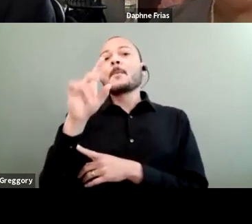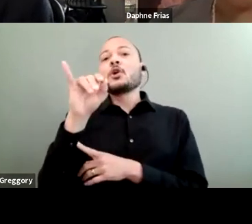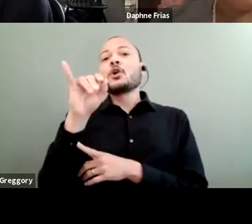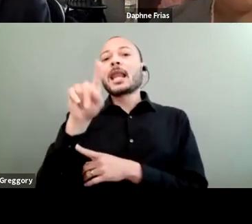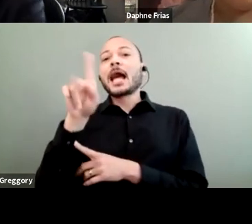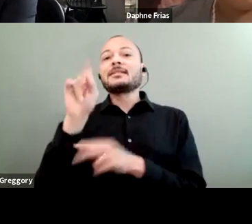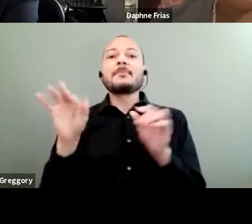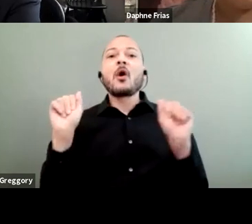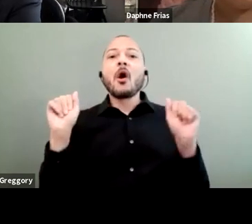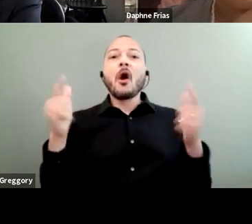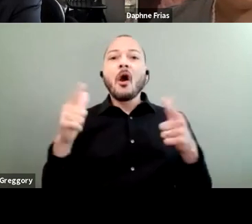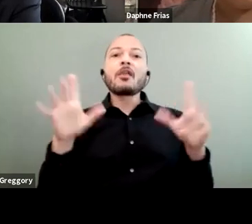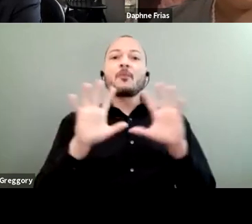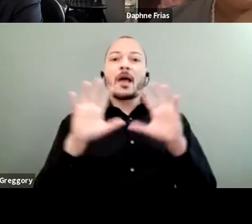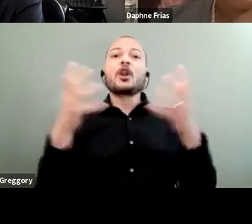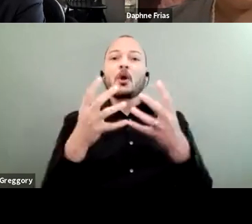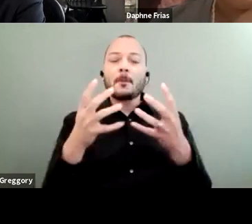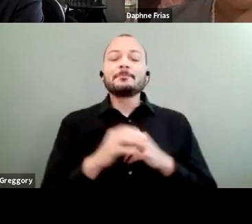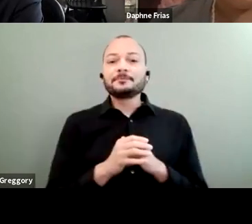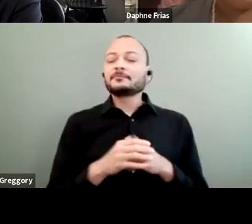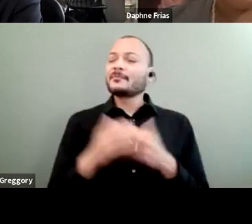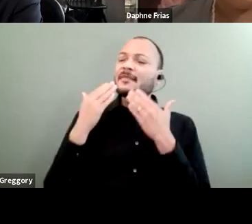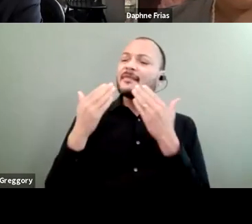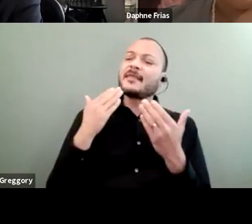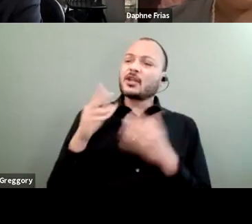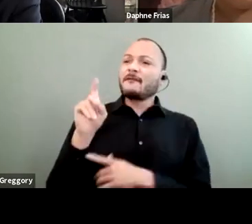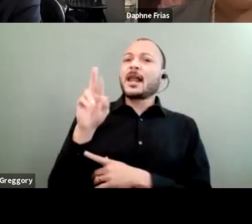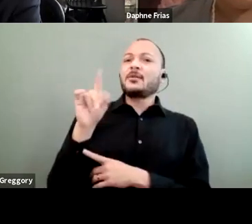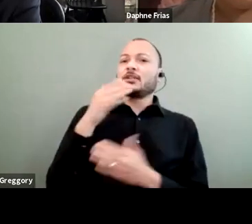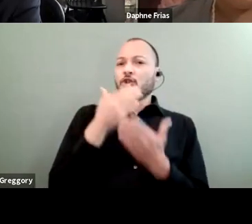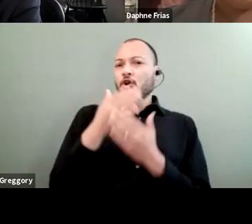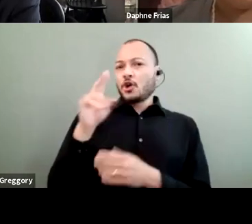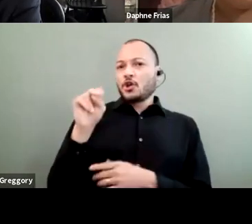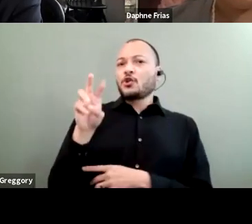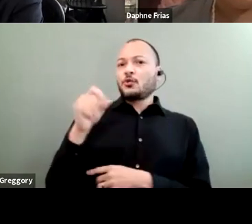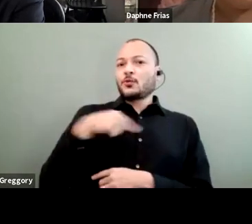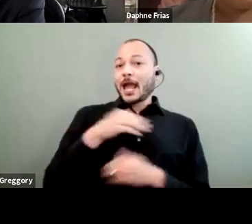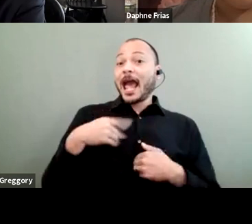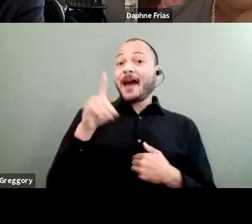Valerie, thank you. It is great news today that we have Dr. Yolanda with us, who is seeing this from outside the US,